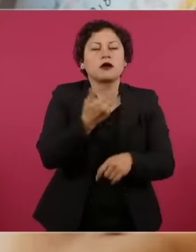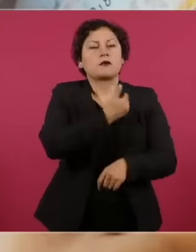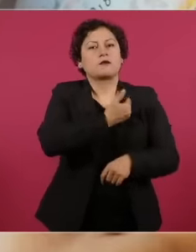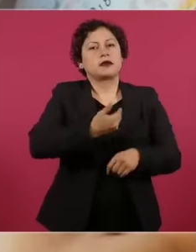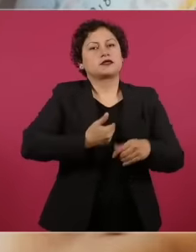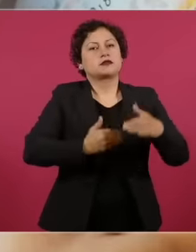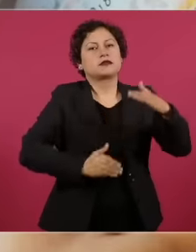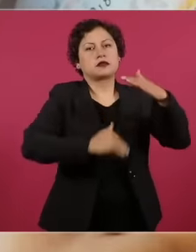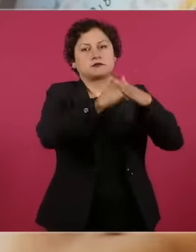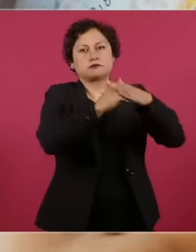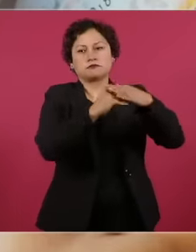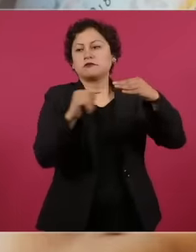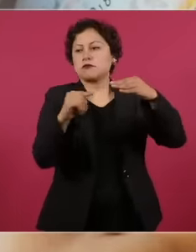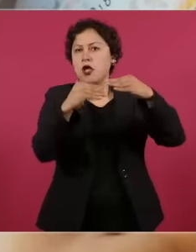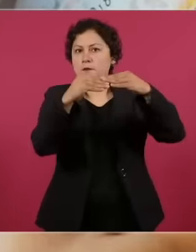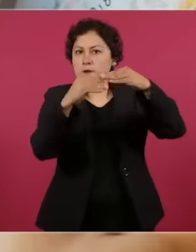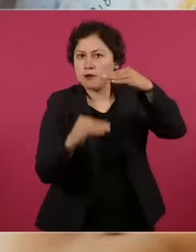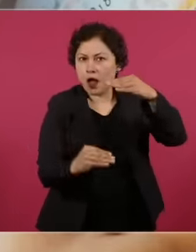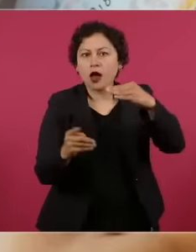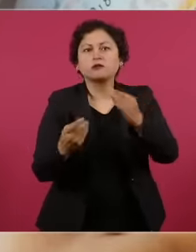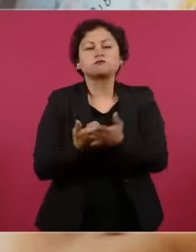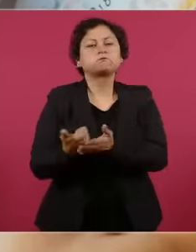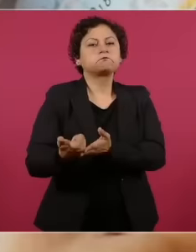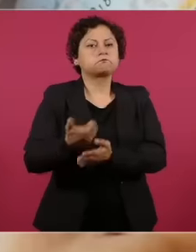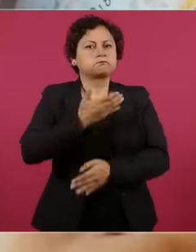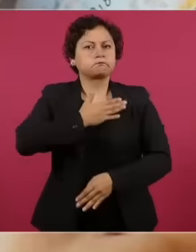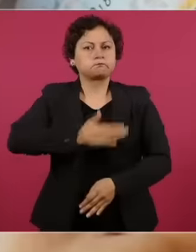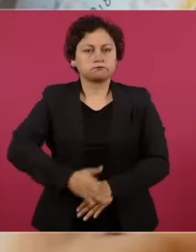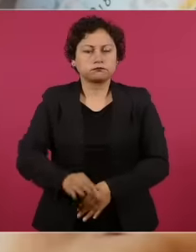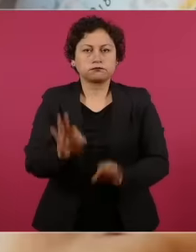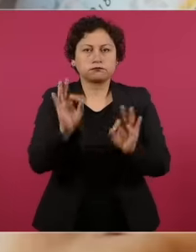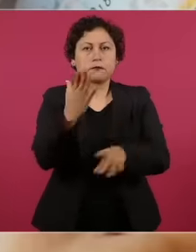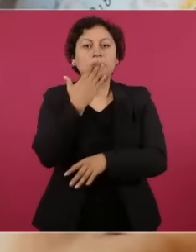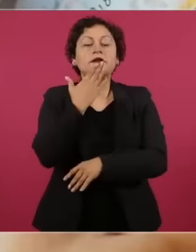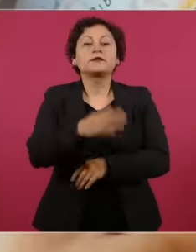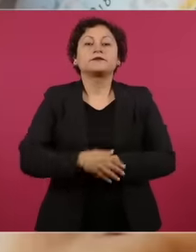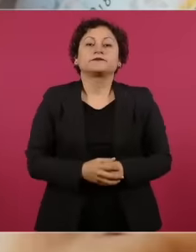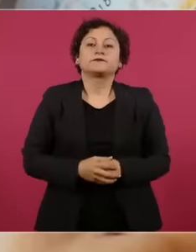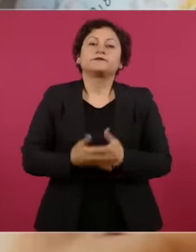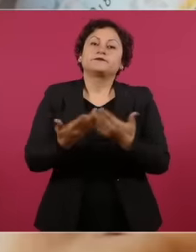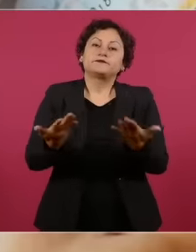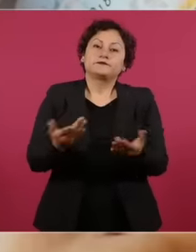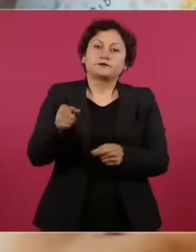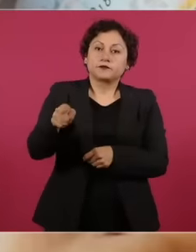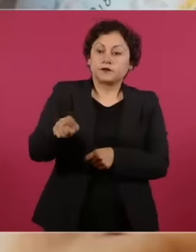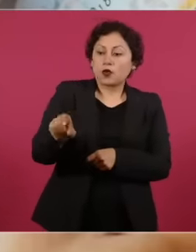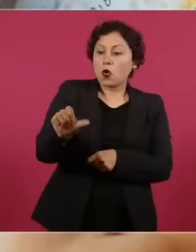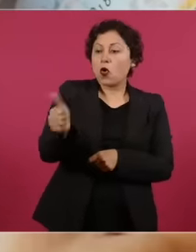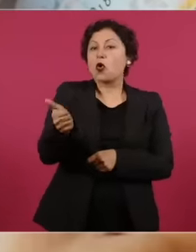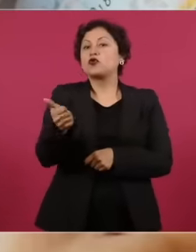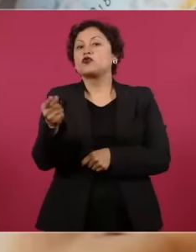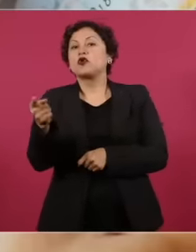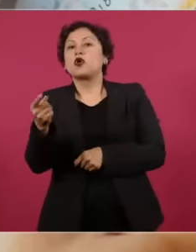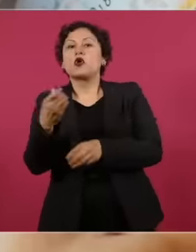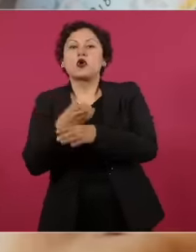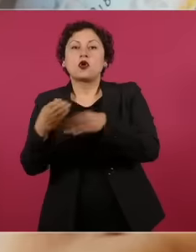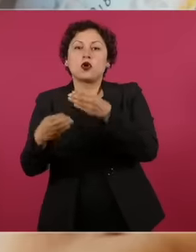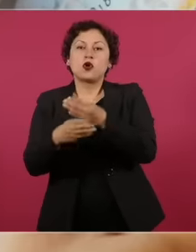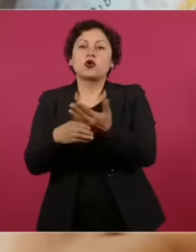more than the president, the retirement knowledge and privileges are eliminated at the end of